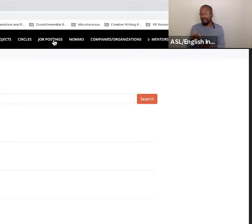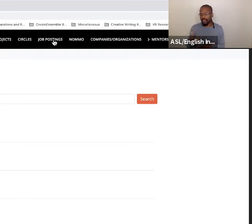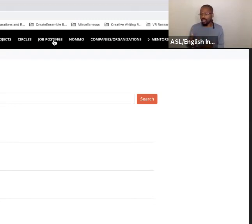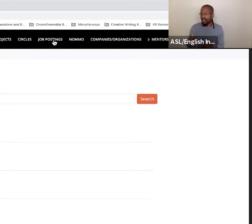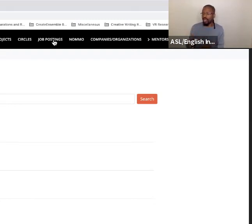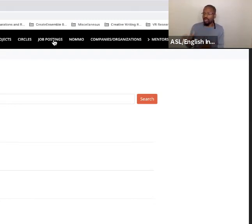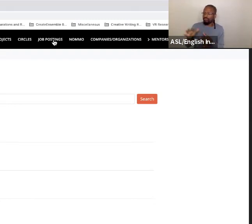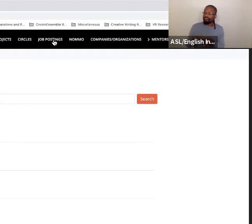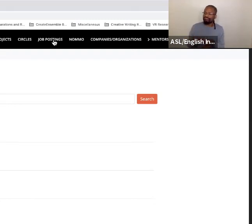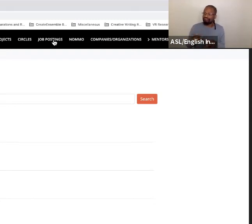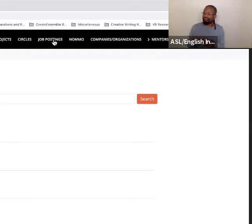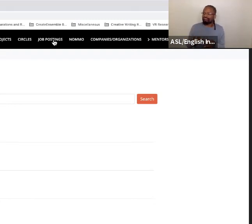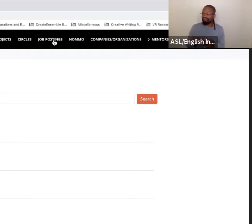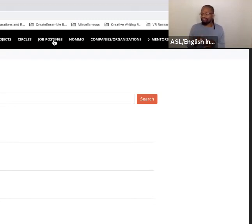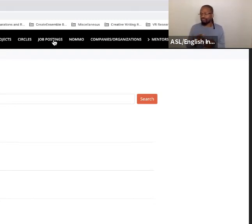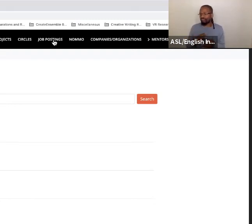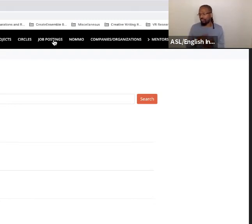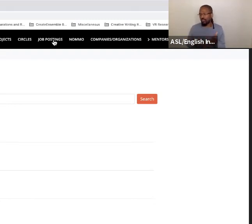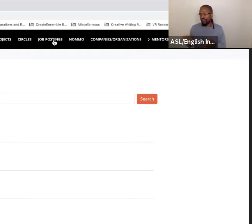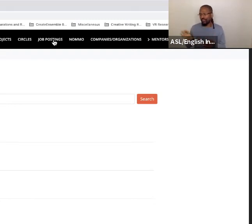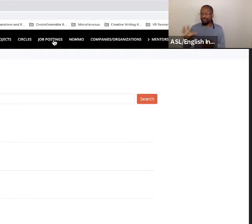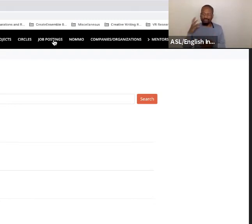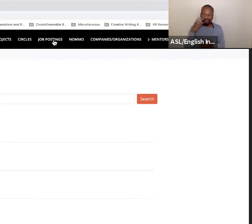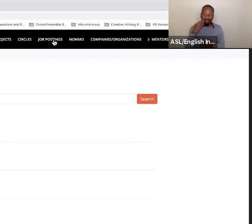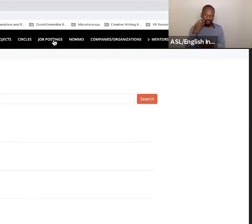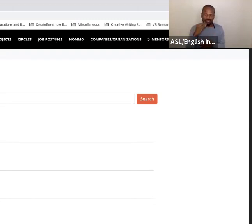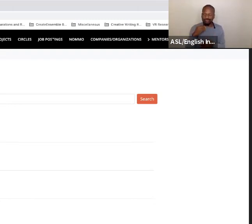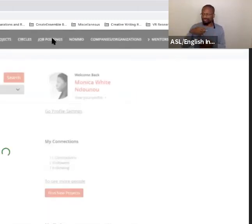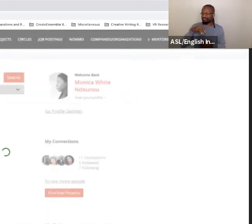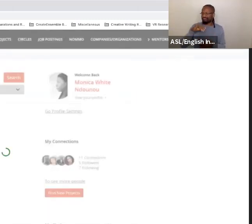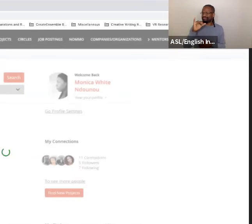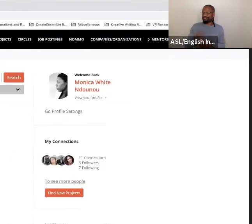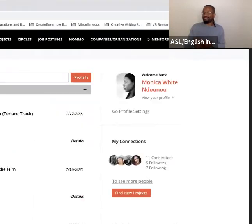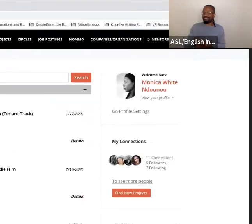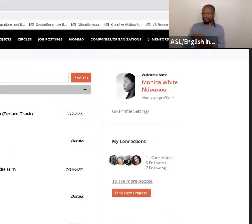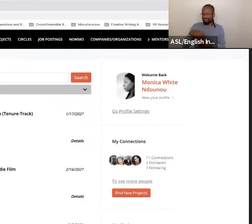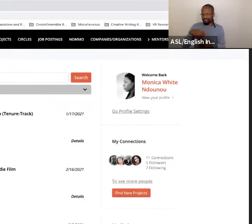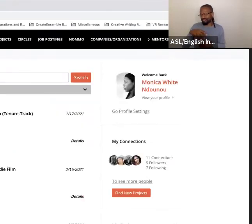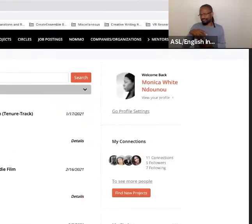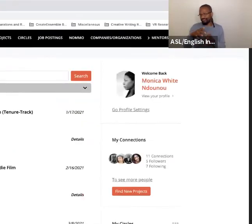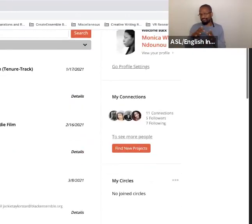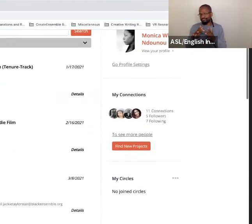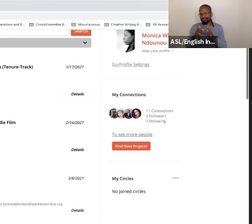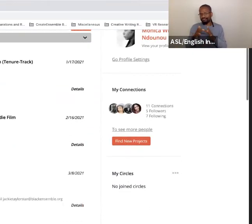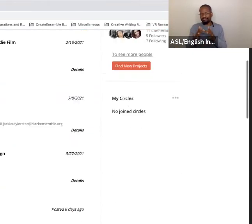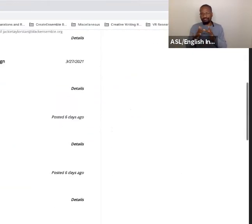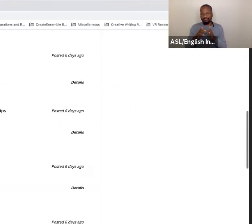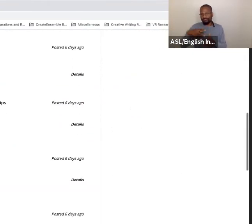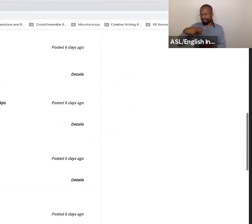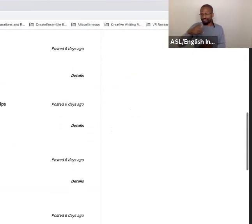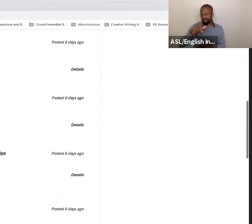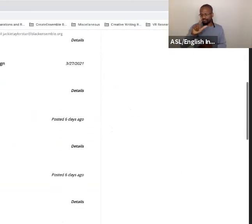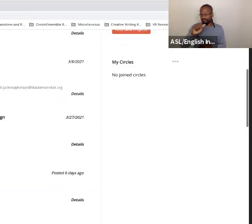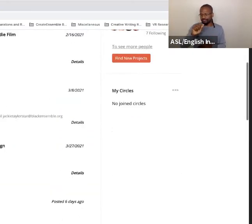you know, what you've appreciated about the platform, but in addition to, you know, posting jobs or, you know,